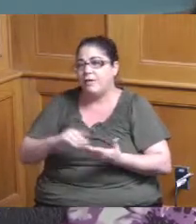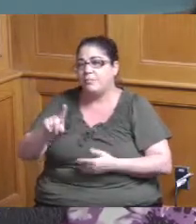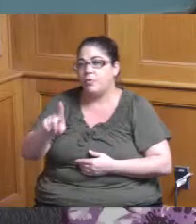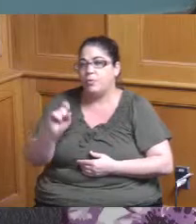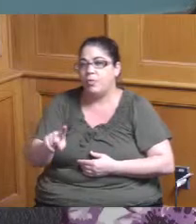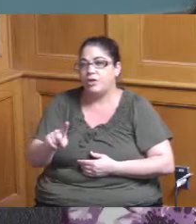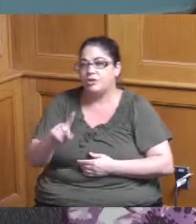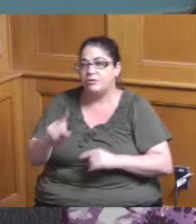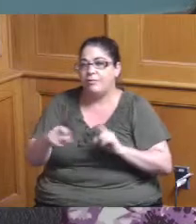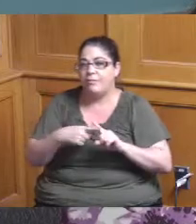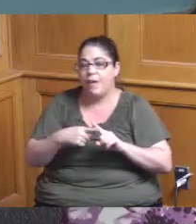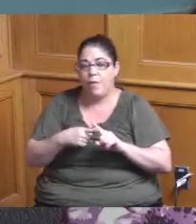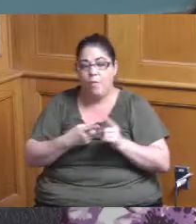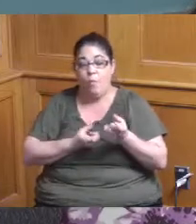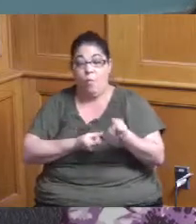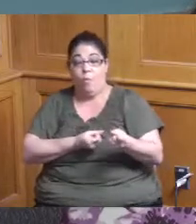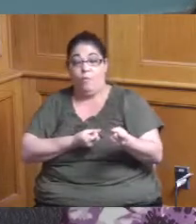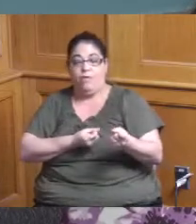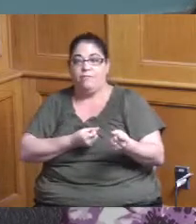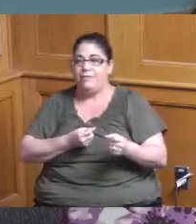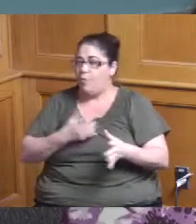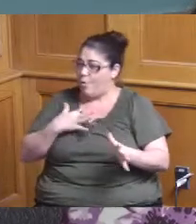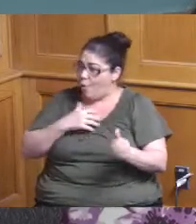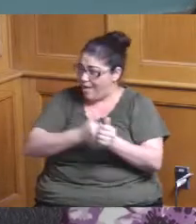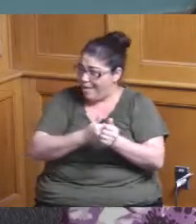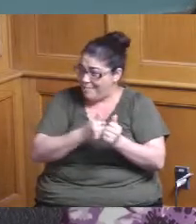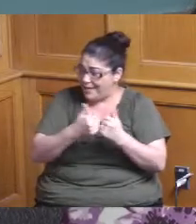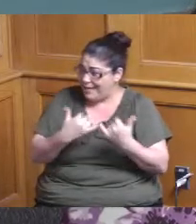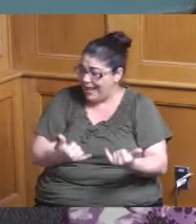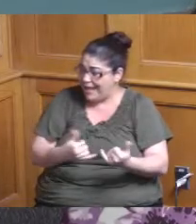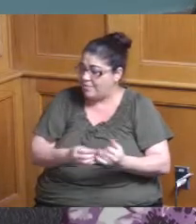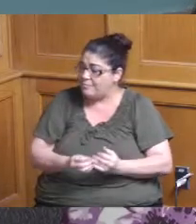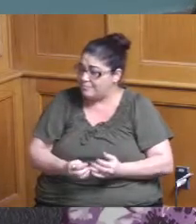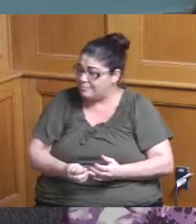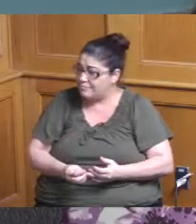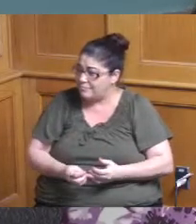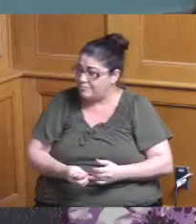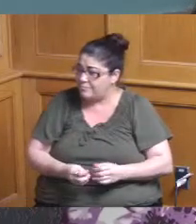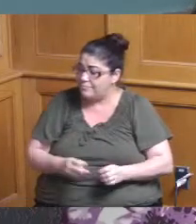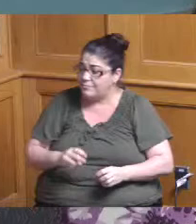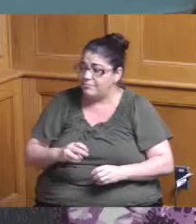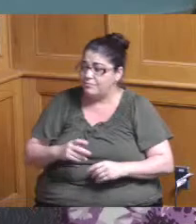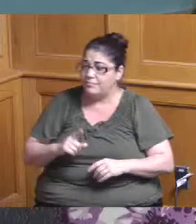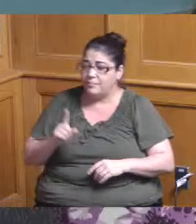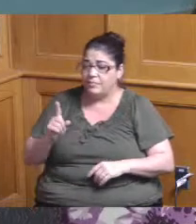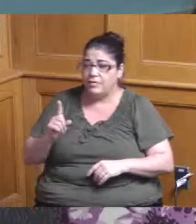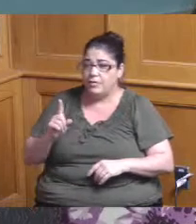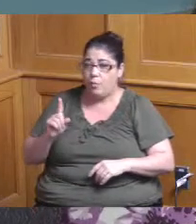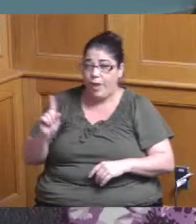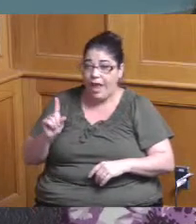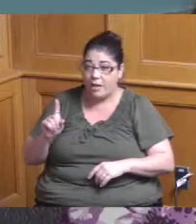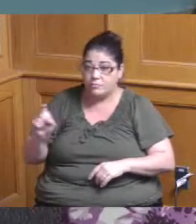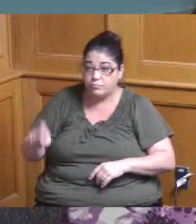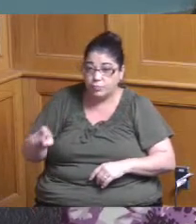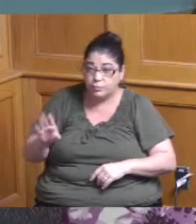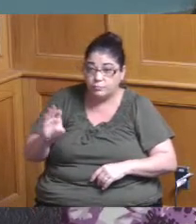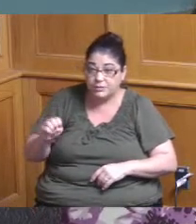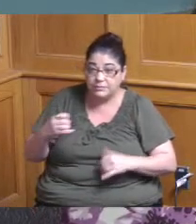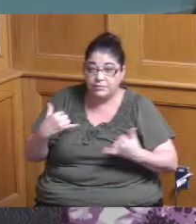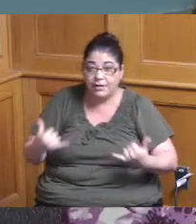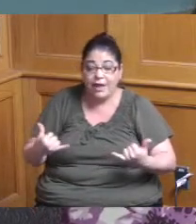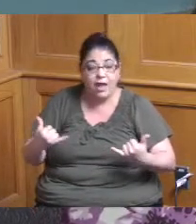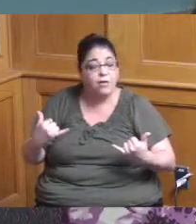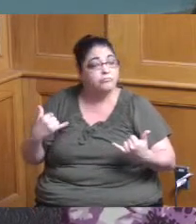to hold off are we caught up based on where we are supposed to be have we caught up on those